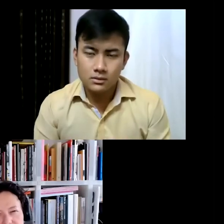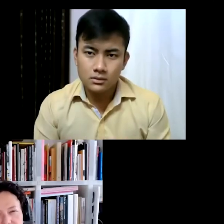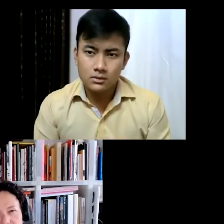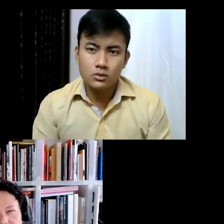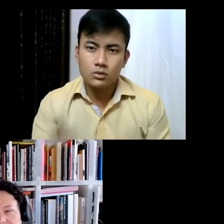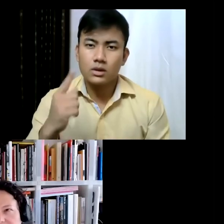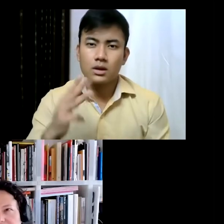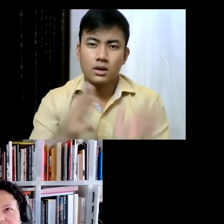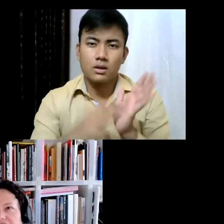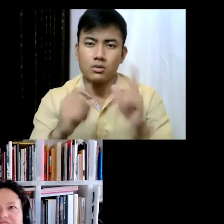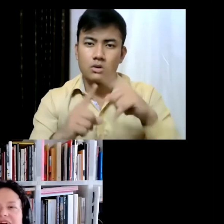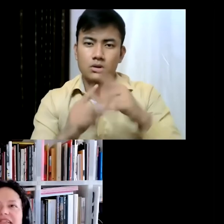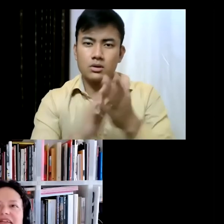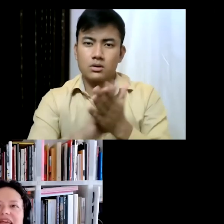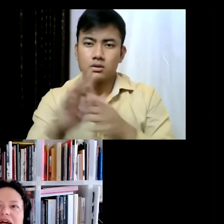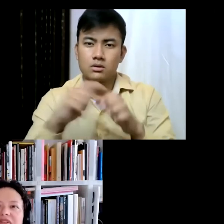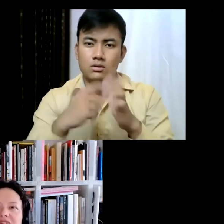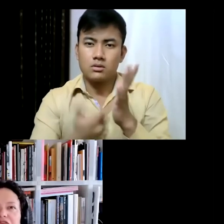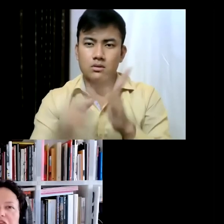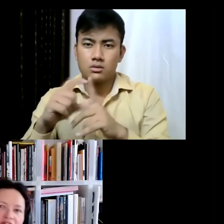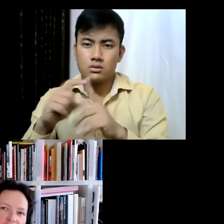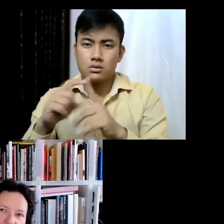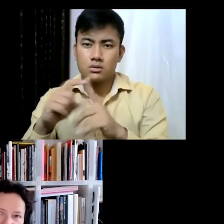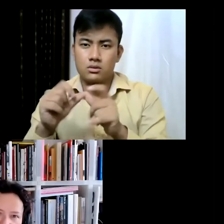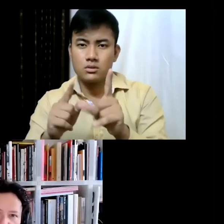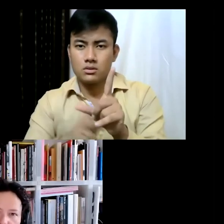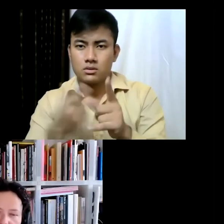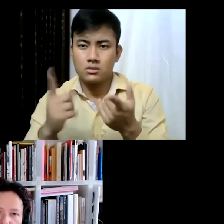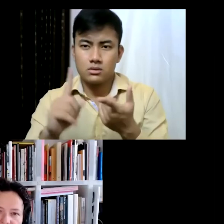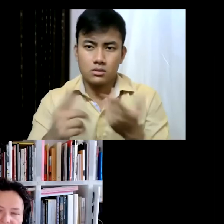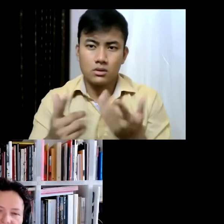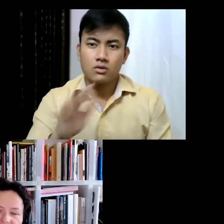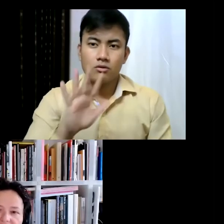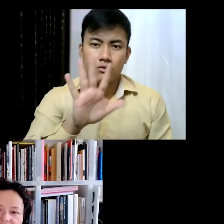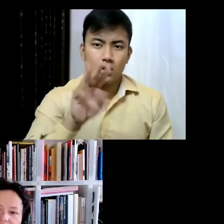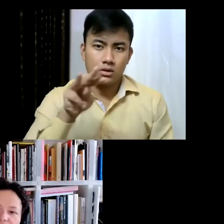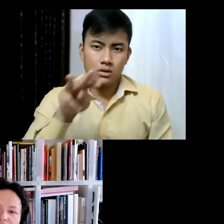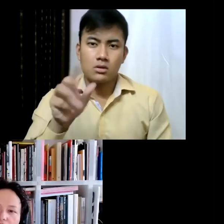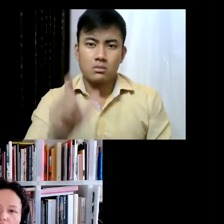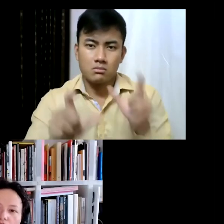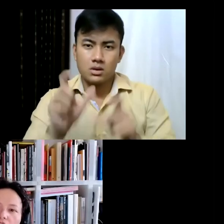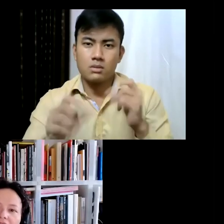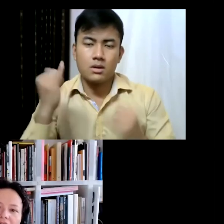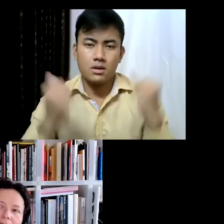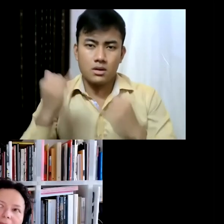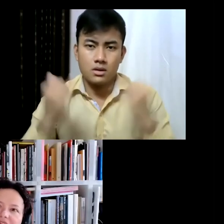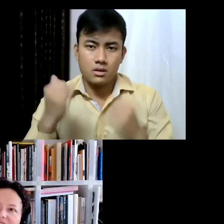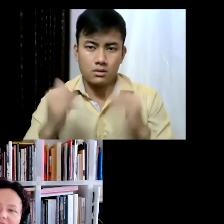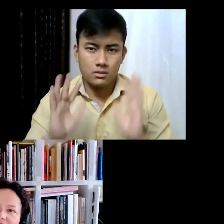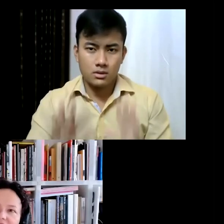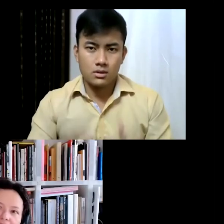at some point... in May... and that sometimes is like 55,000 people in one day. And so it's like, i